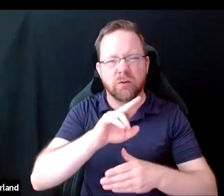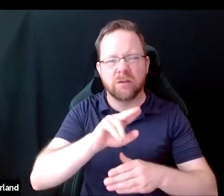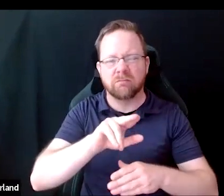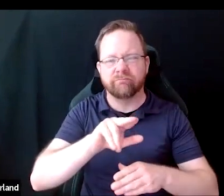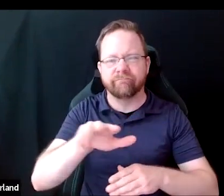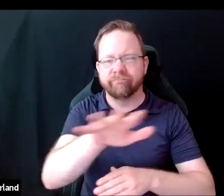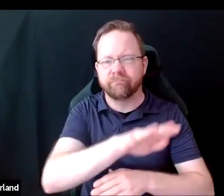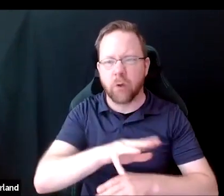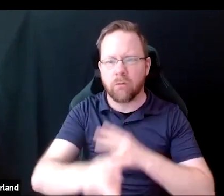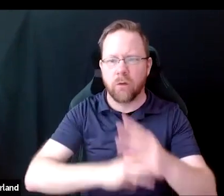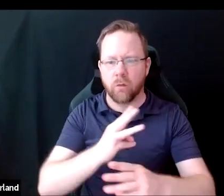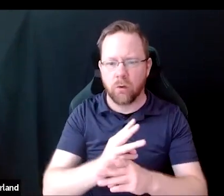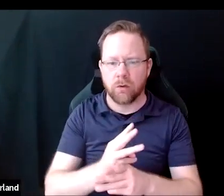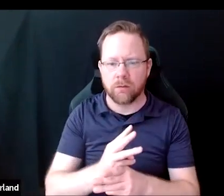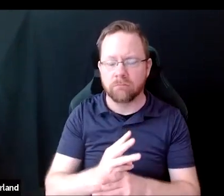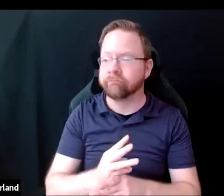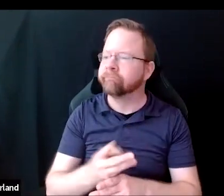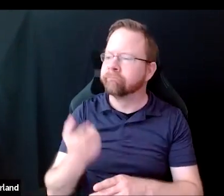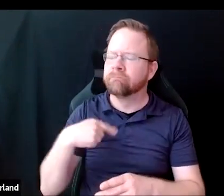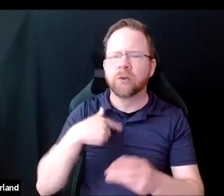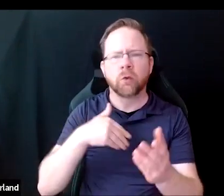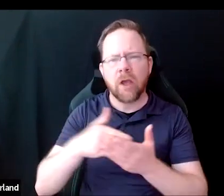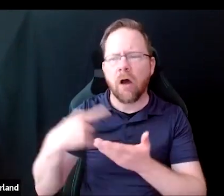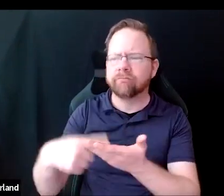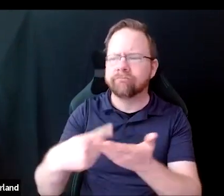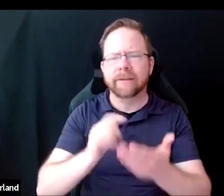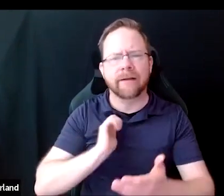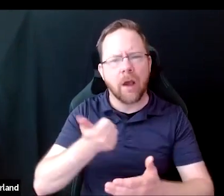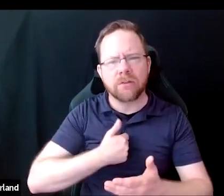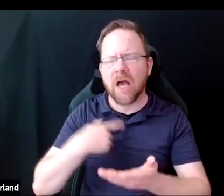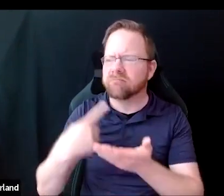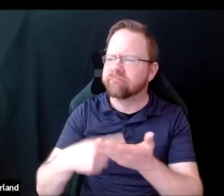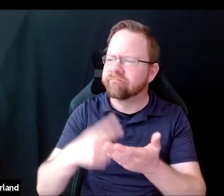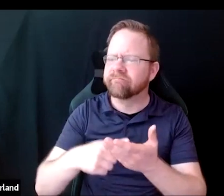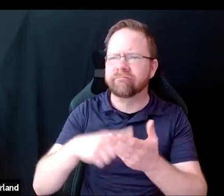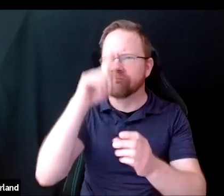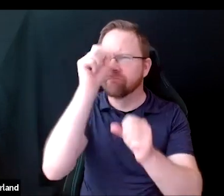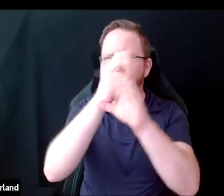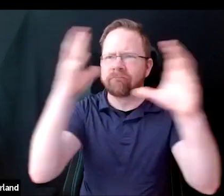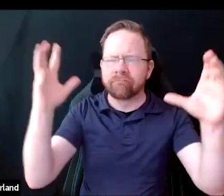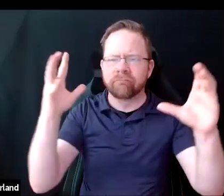We have discussions amongst ourselves about the future of science and its impact on society.